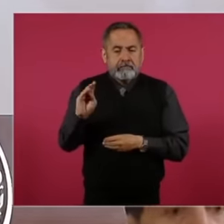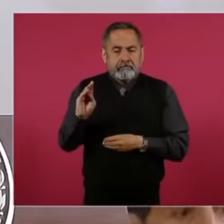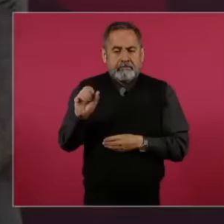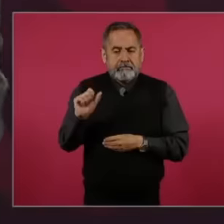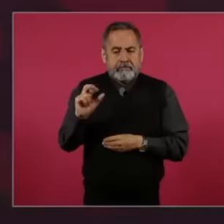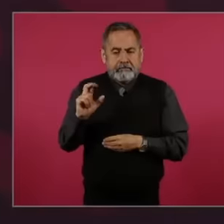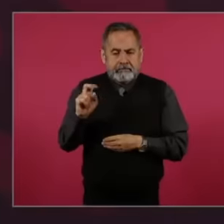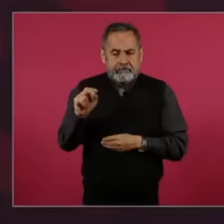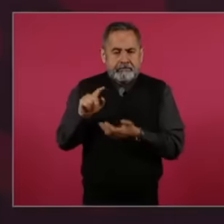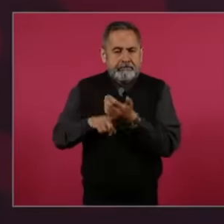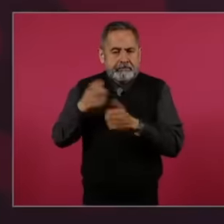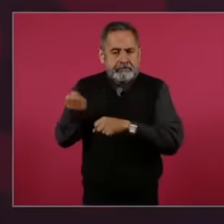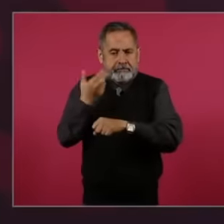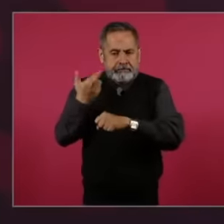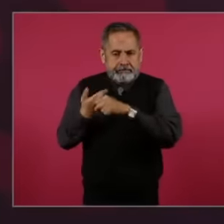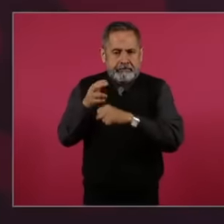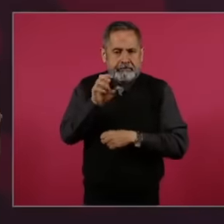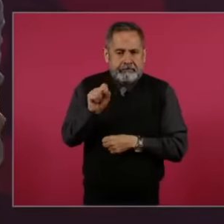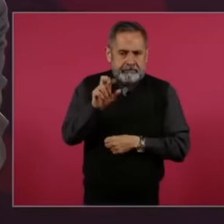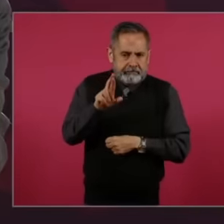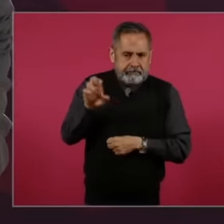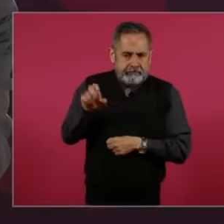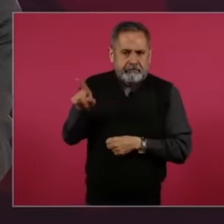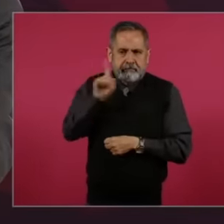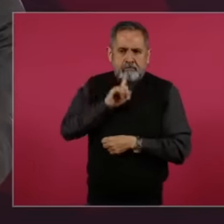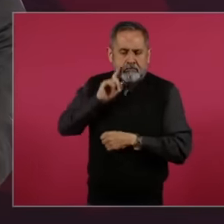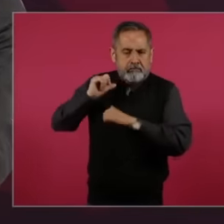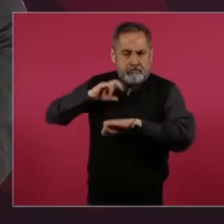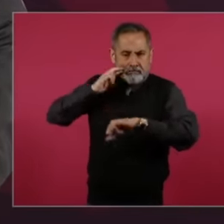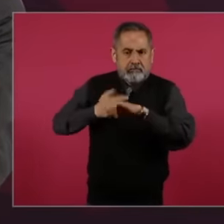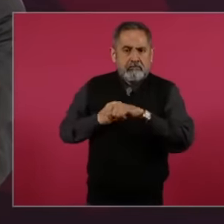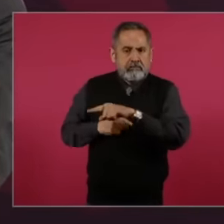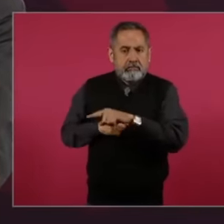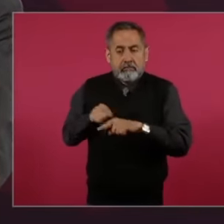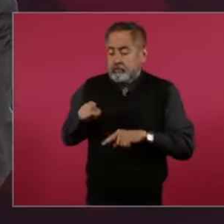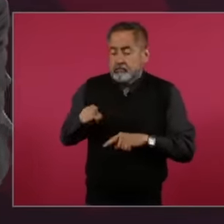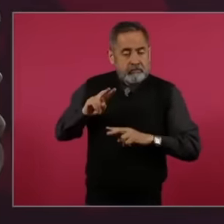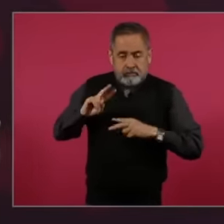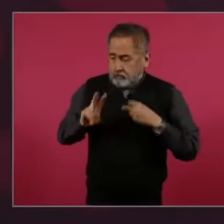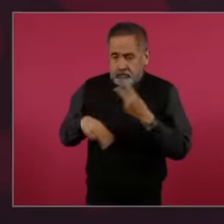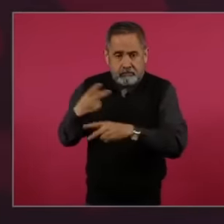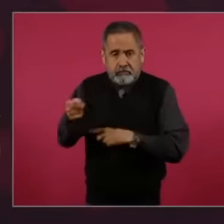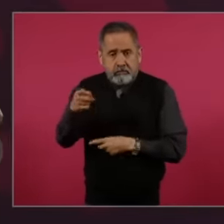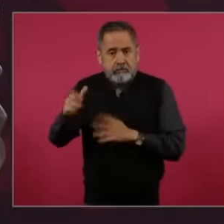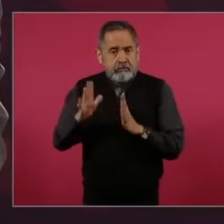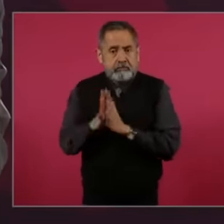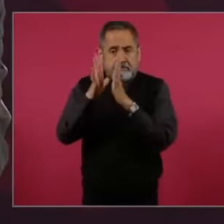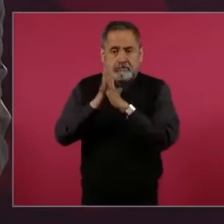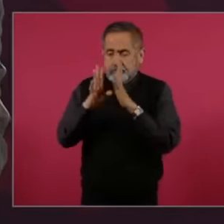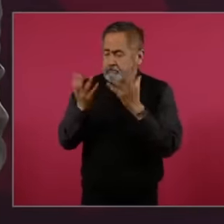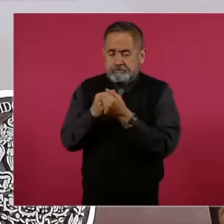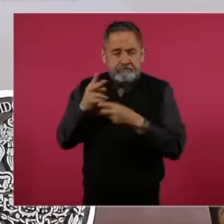Foreign Affairs, is not going to participate in the meeting of